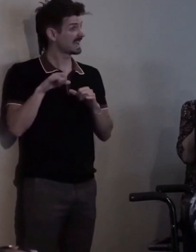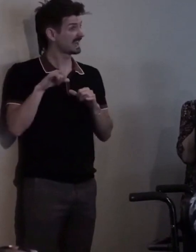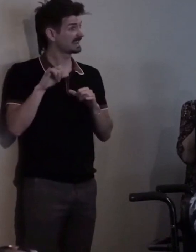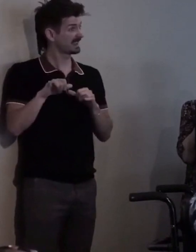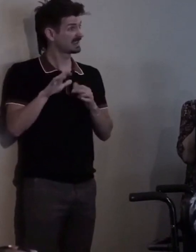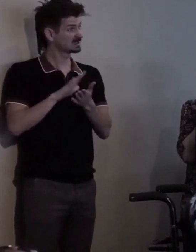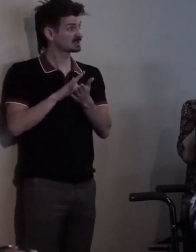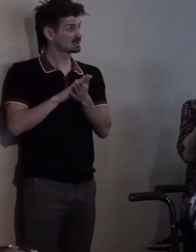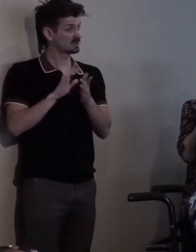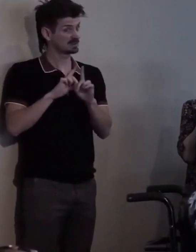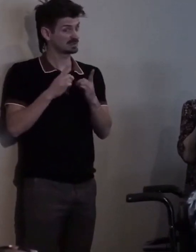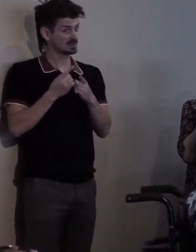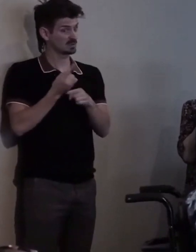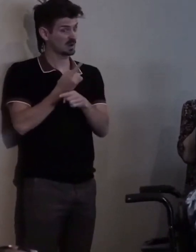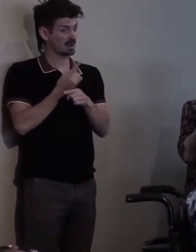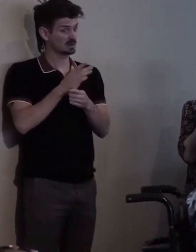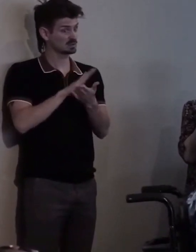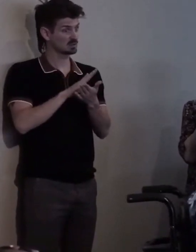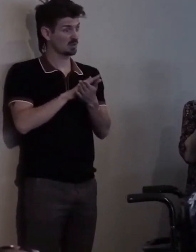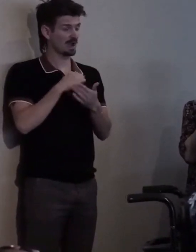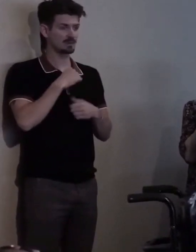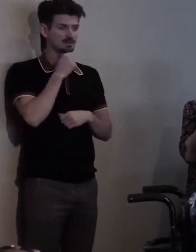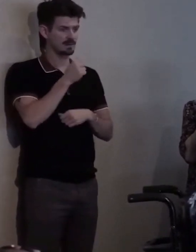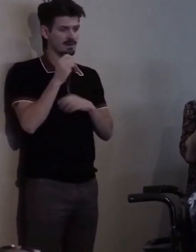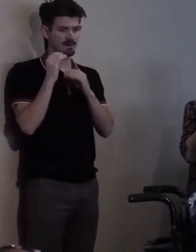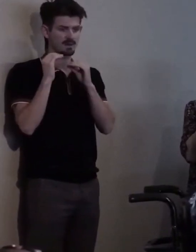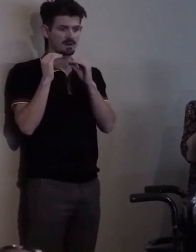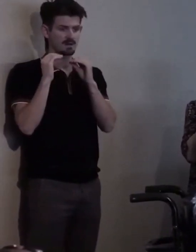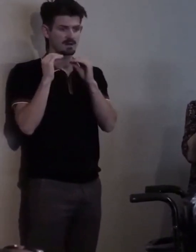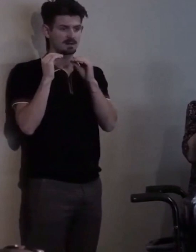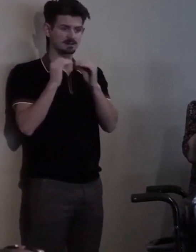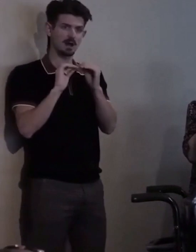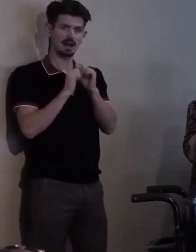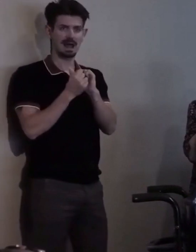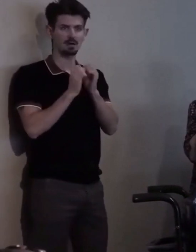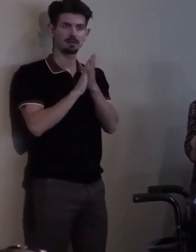and I was not taught how to be more stupid